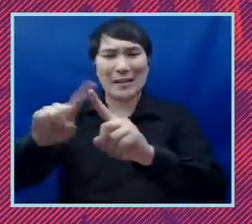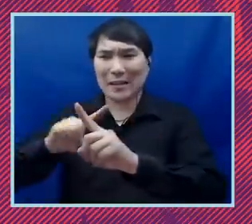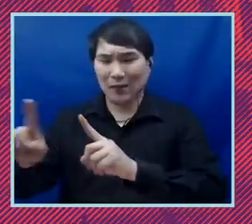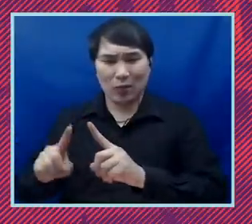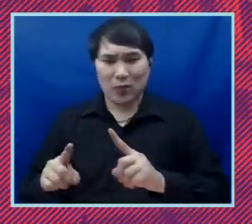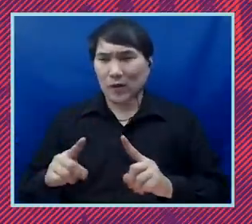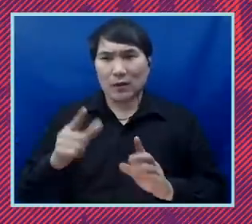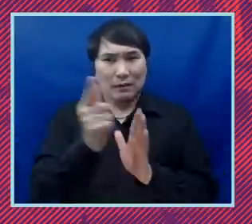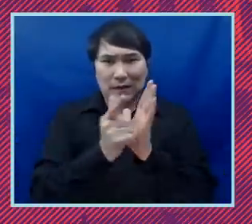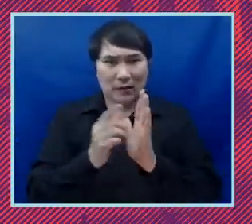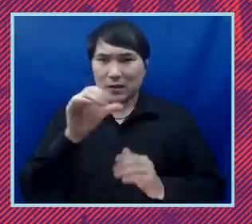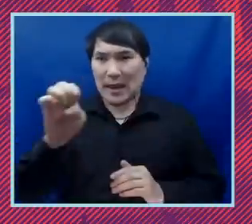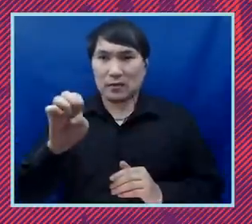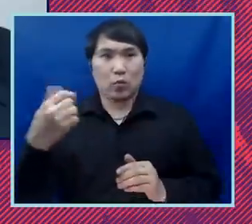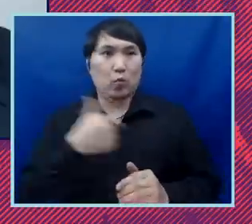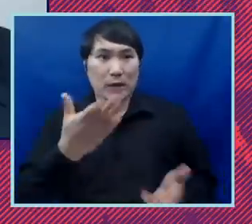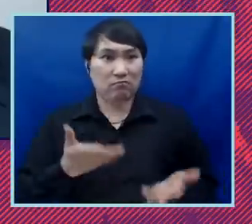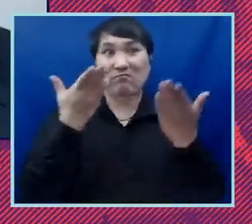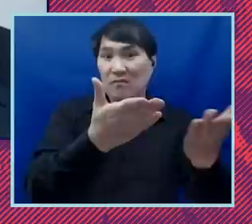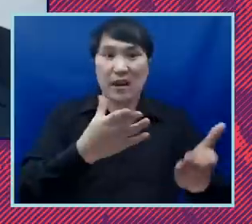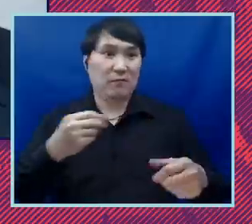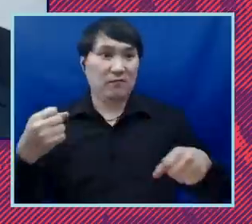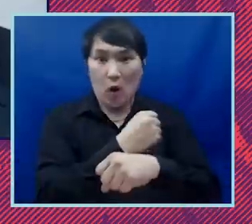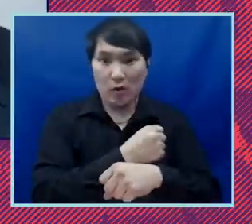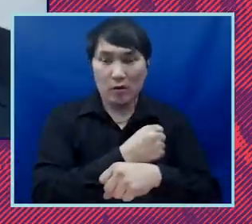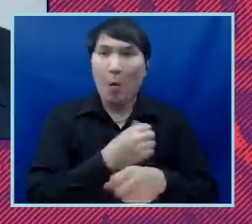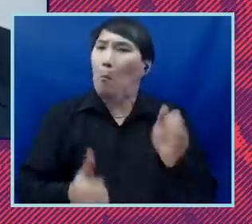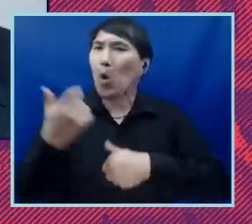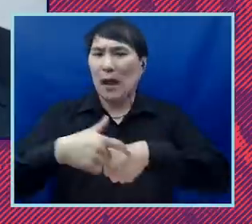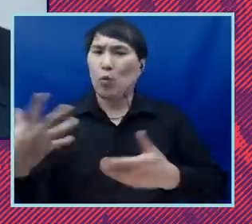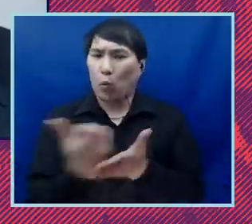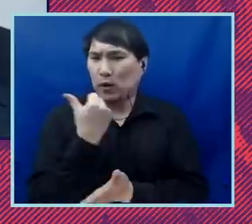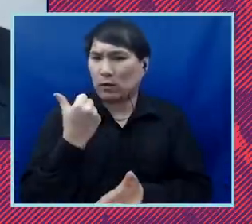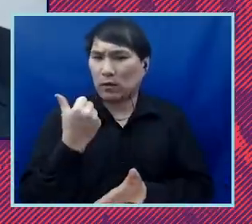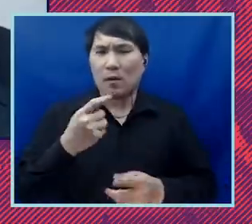and, in most cases, won. And I think one of the things I would remark upon in the last four years,